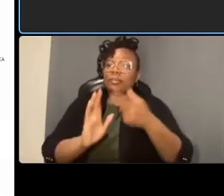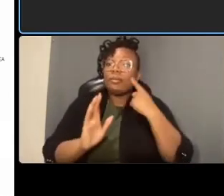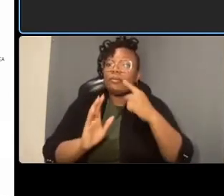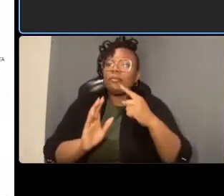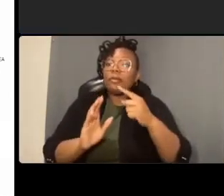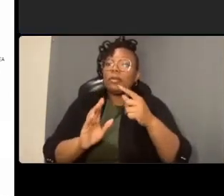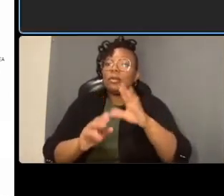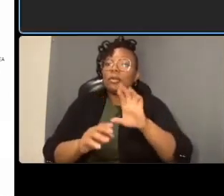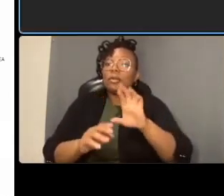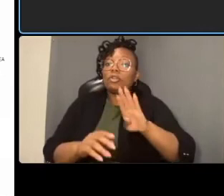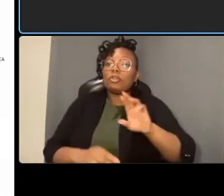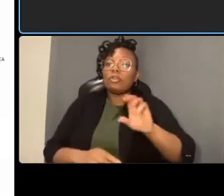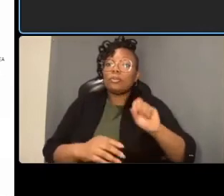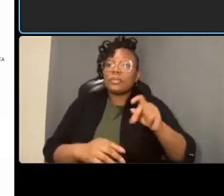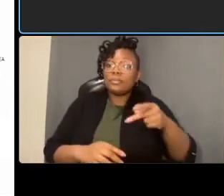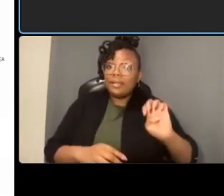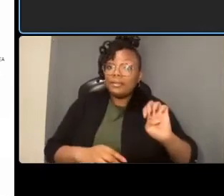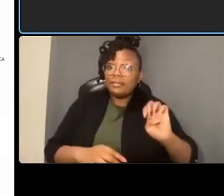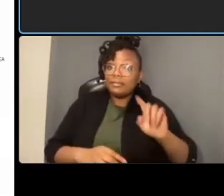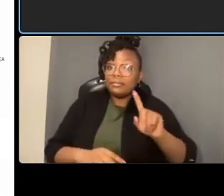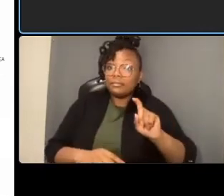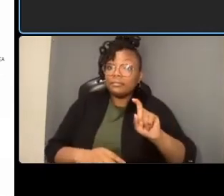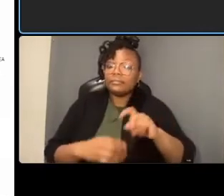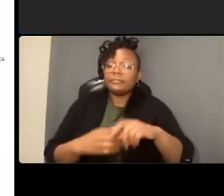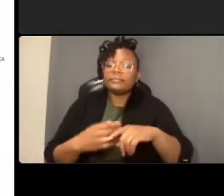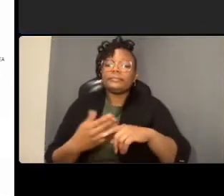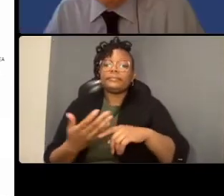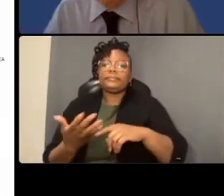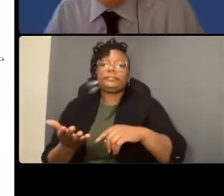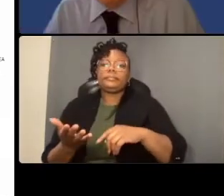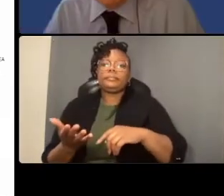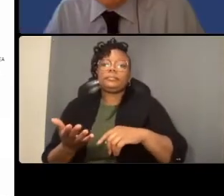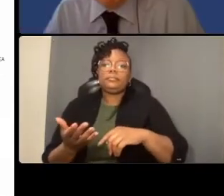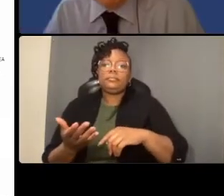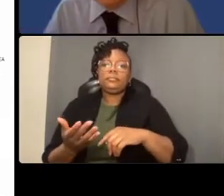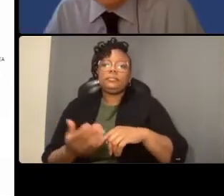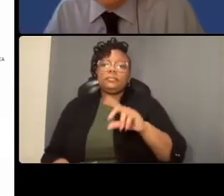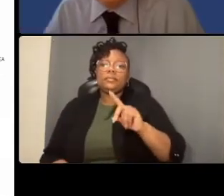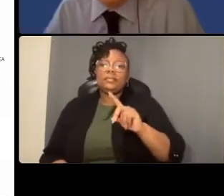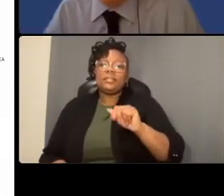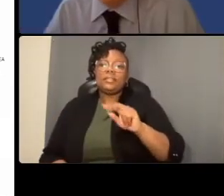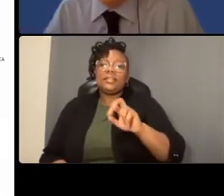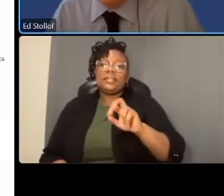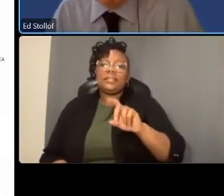ground transportation division is on he is on yes i am i'm sorry could you repeat the question